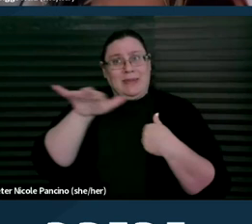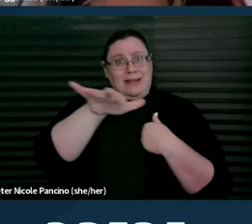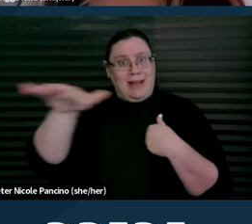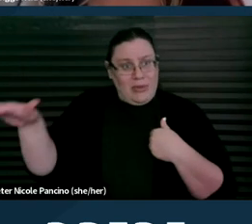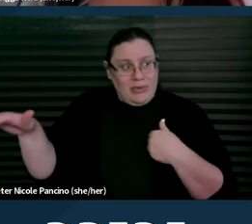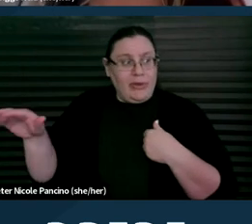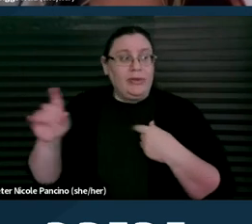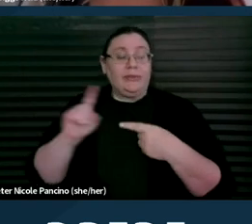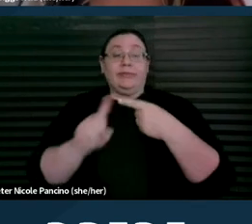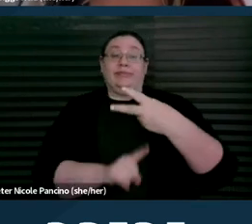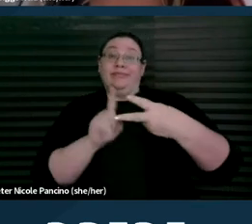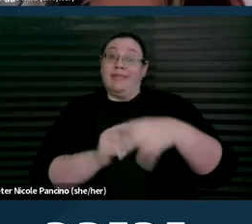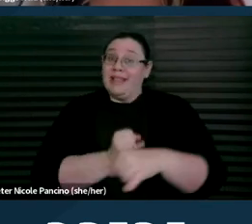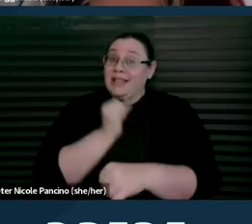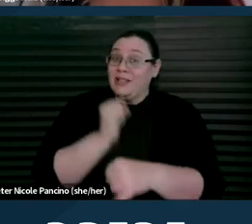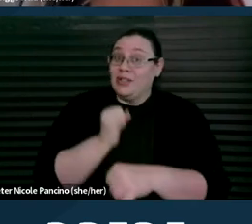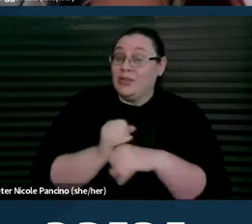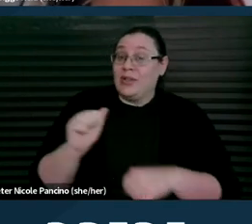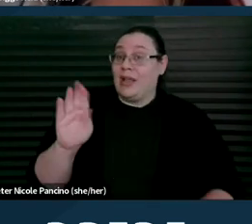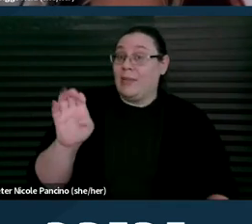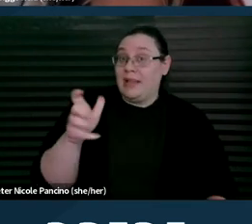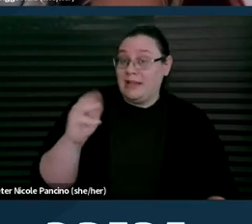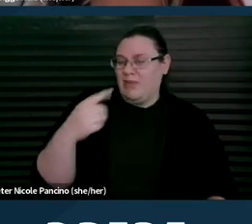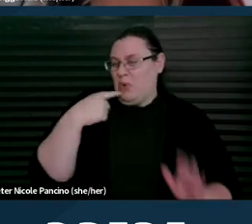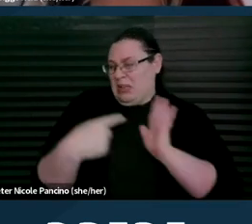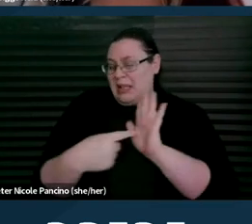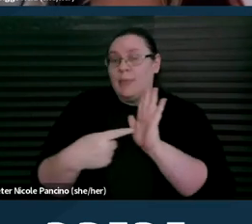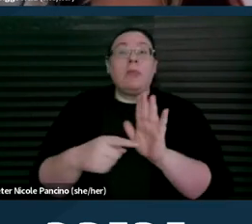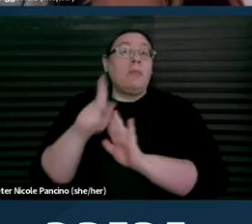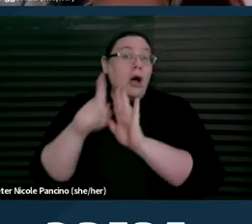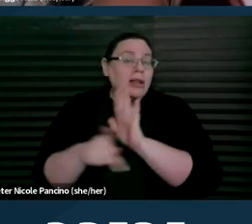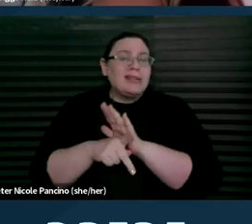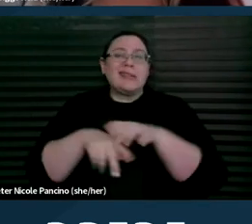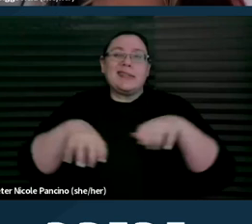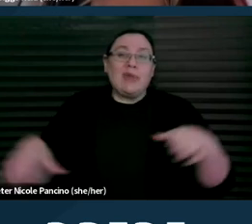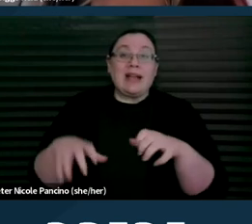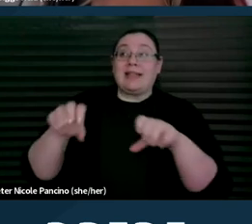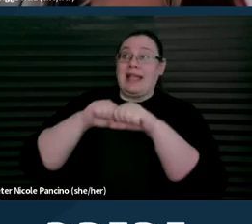Institutional ableism as an example, are policies, practices, and societal structures